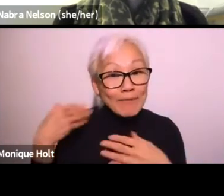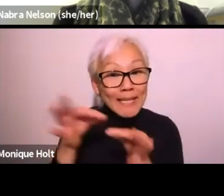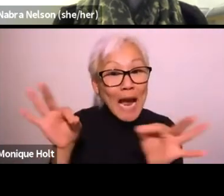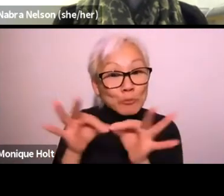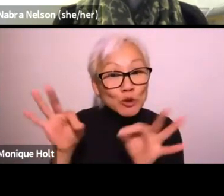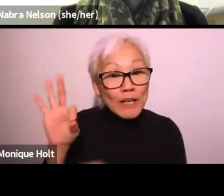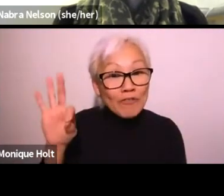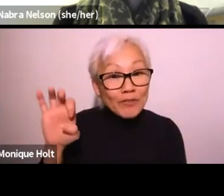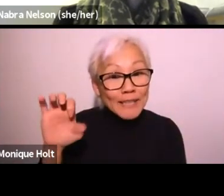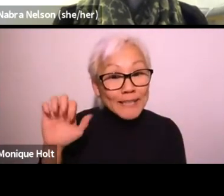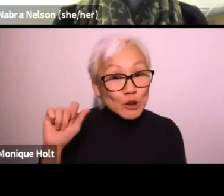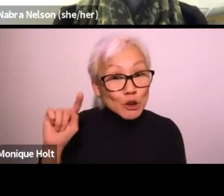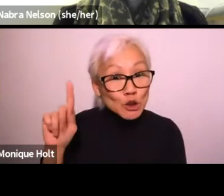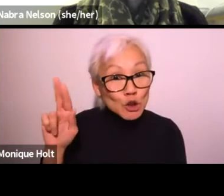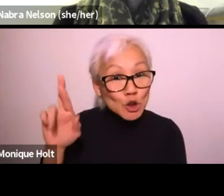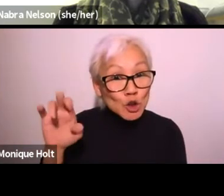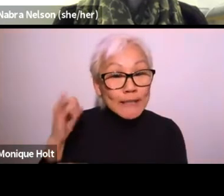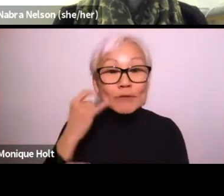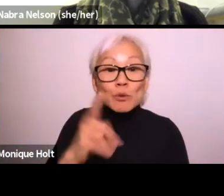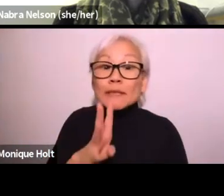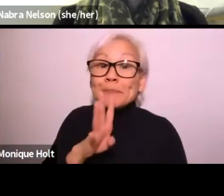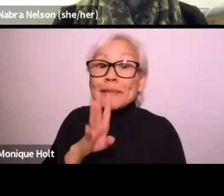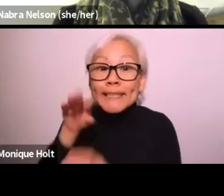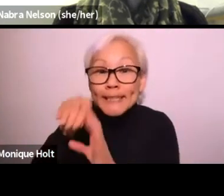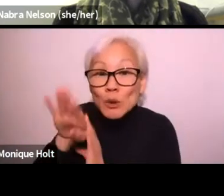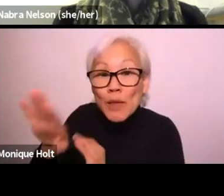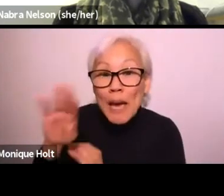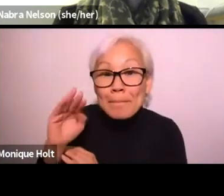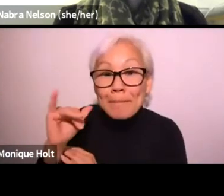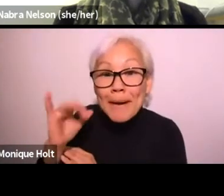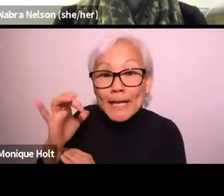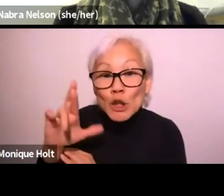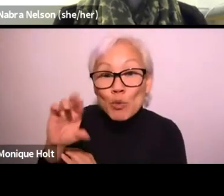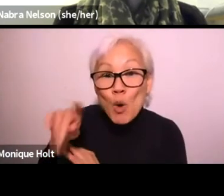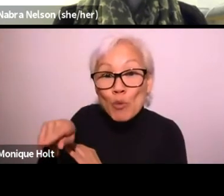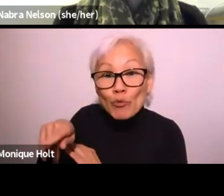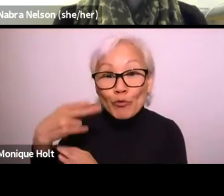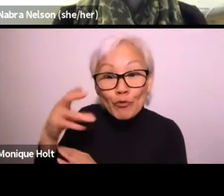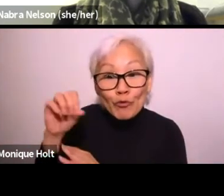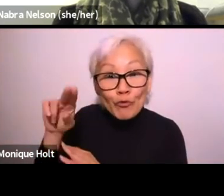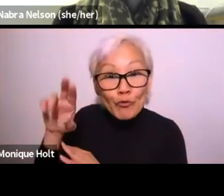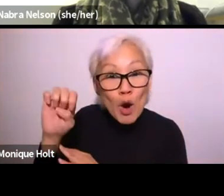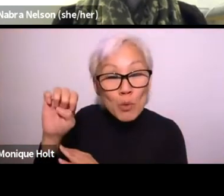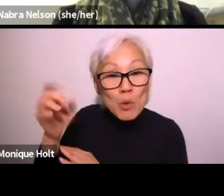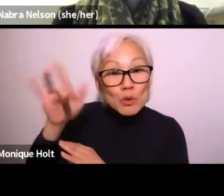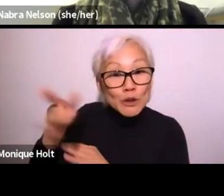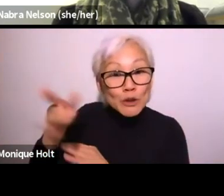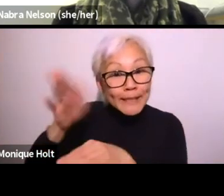and Microsoft actually has a captioning feature if you're, if you speak into the microphone,